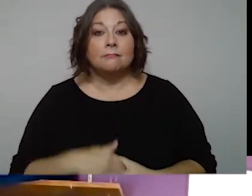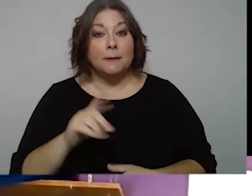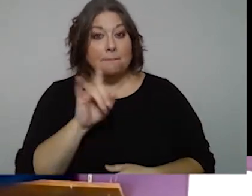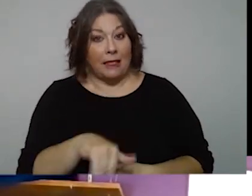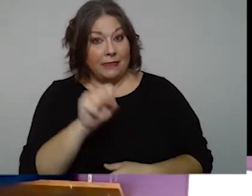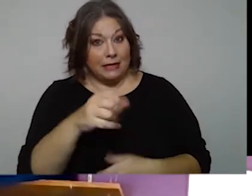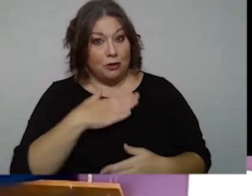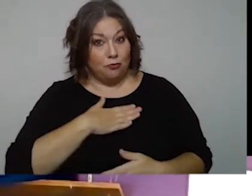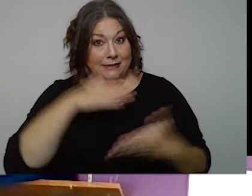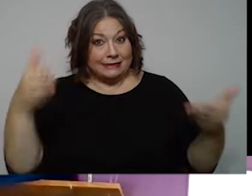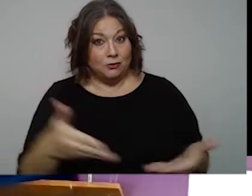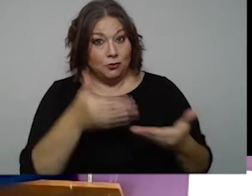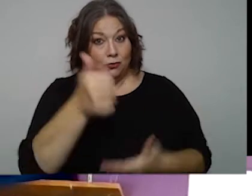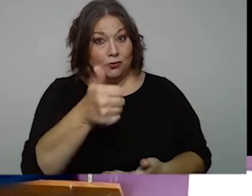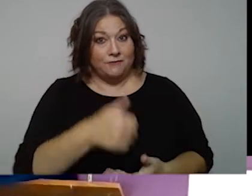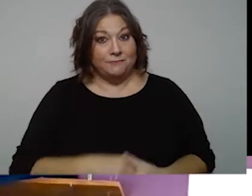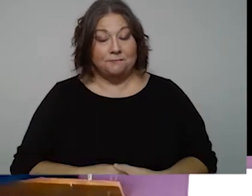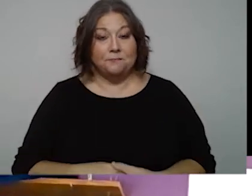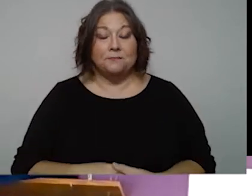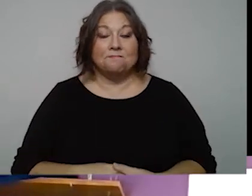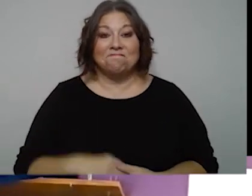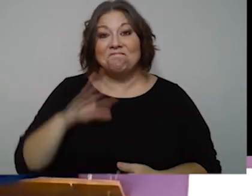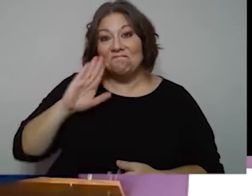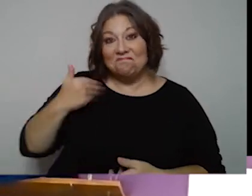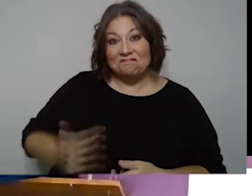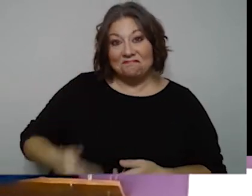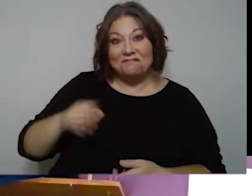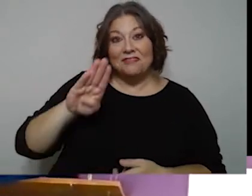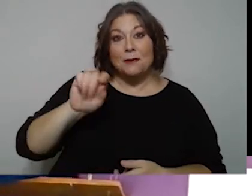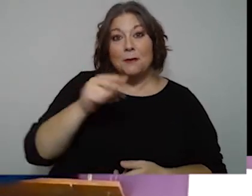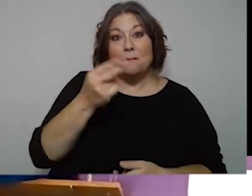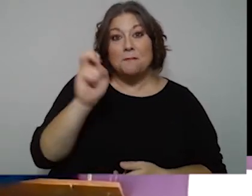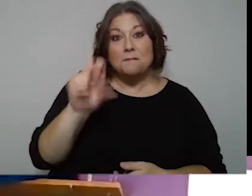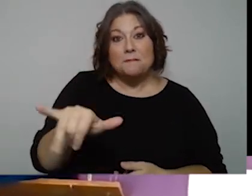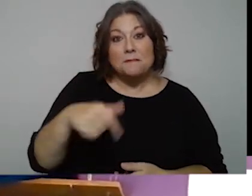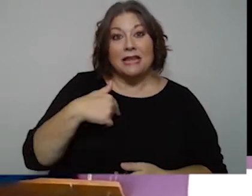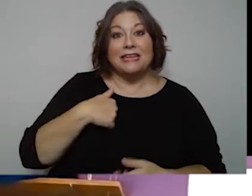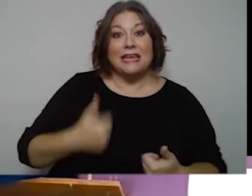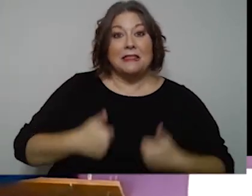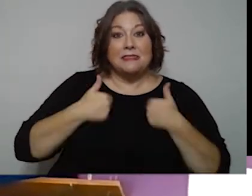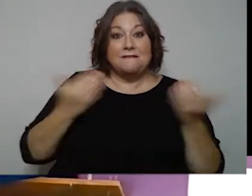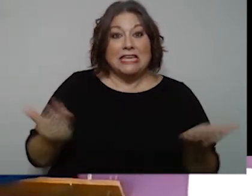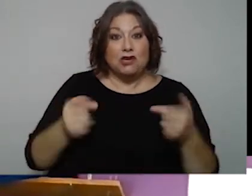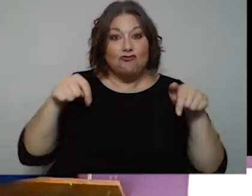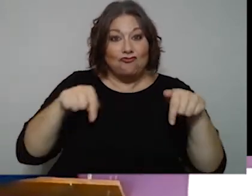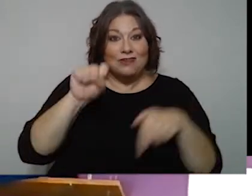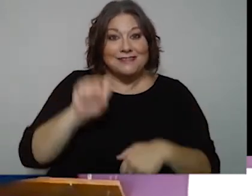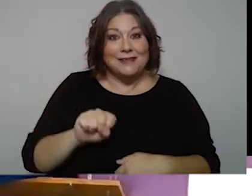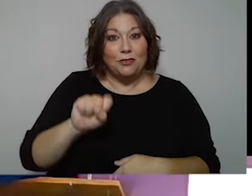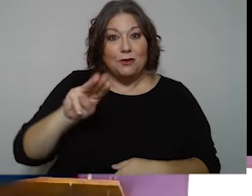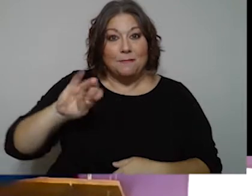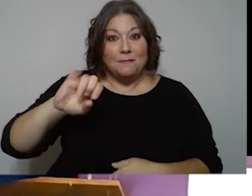Bethany, will you please introduce yourself? Bethany: Hi I'm Bethany and I live here in southern Michigan.